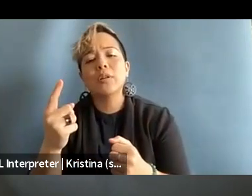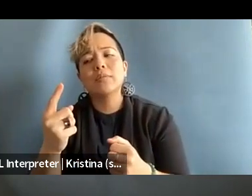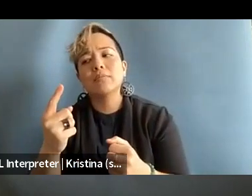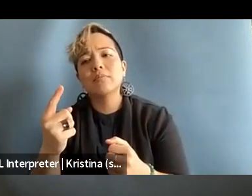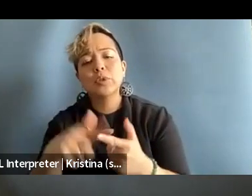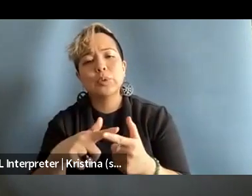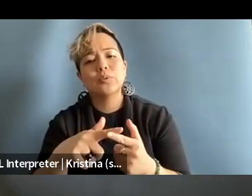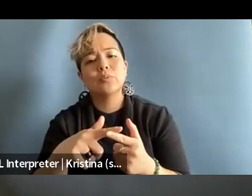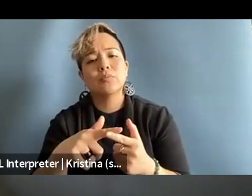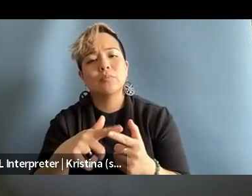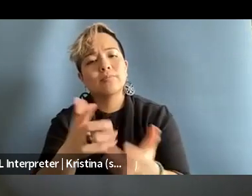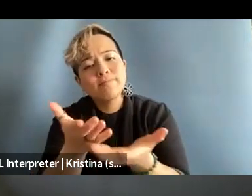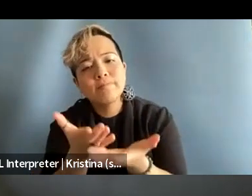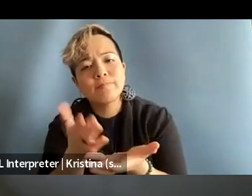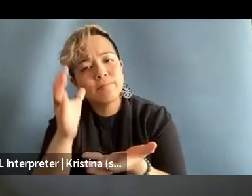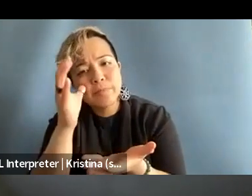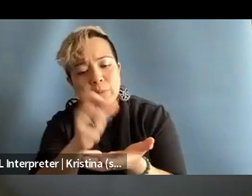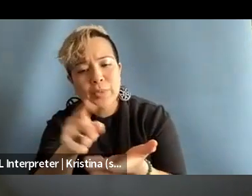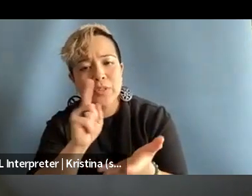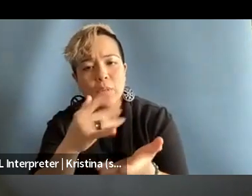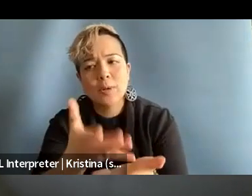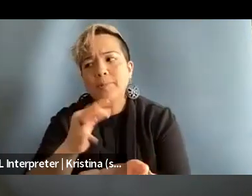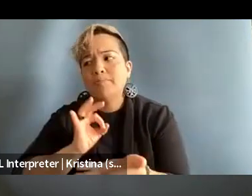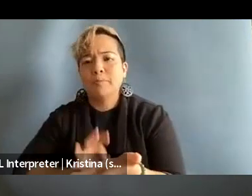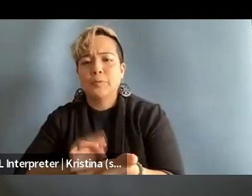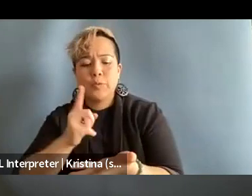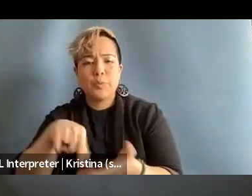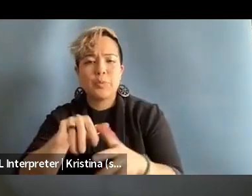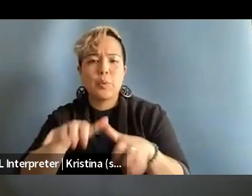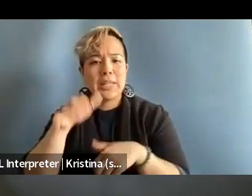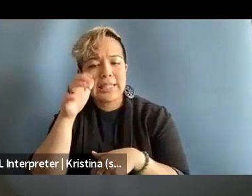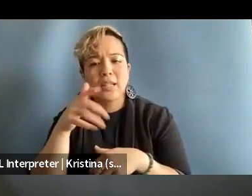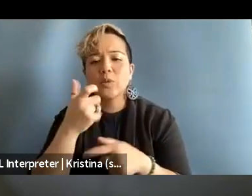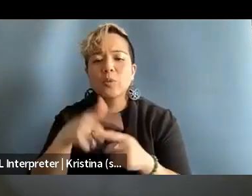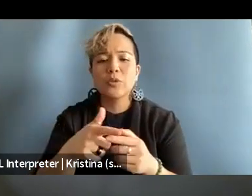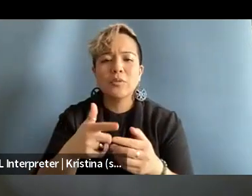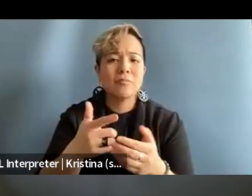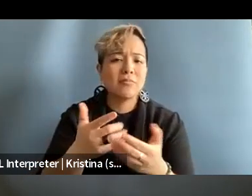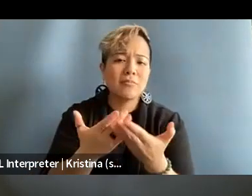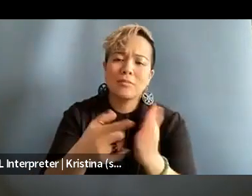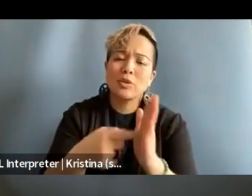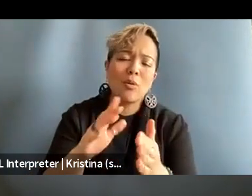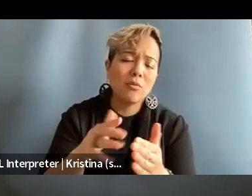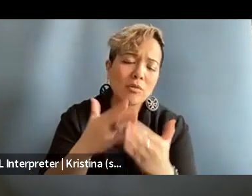to sort of take away from this conversation. And yeah, just wanna extend my real gratitude to all of y'all for taking the time